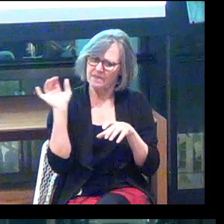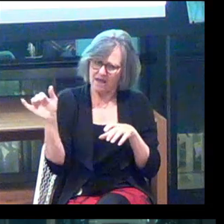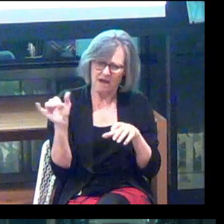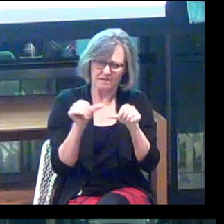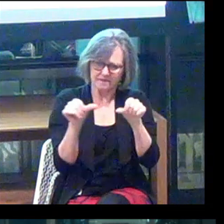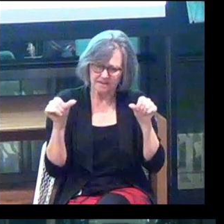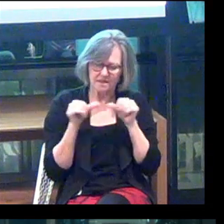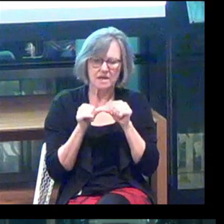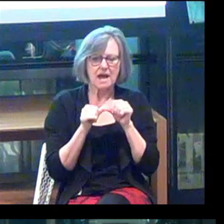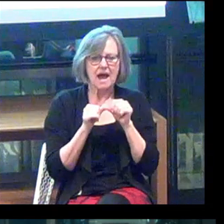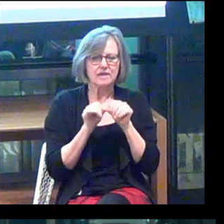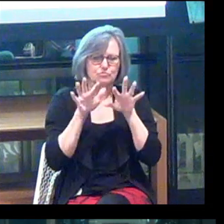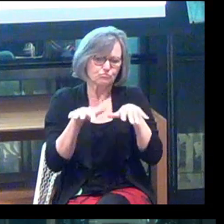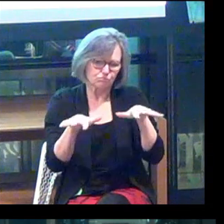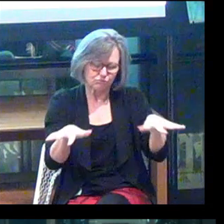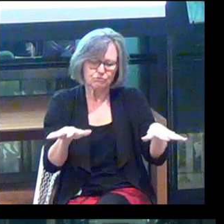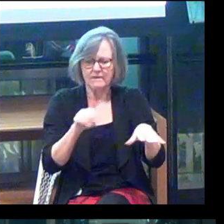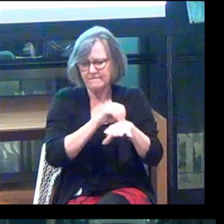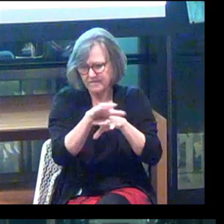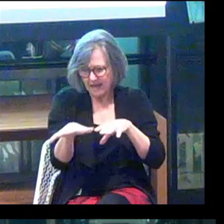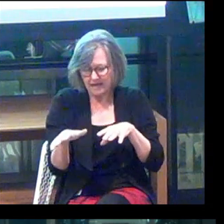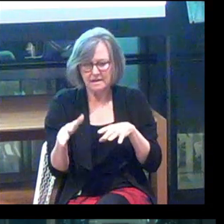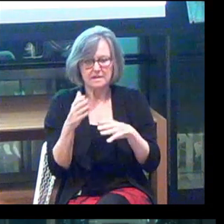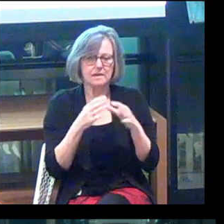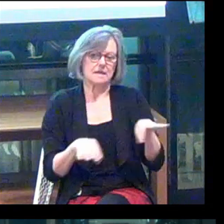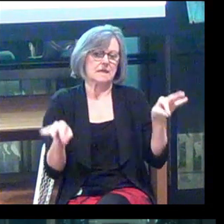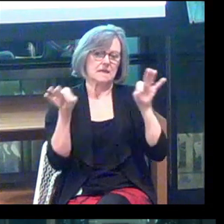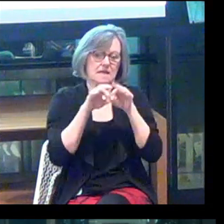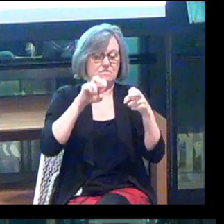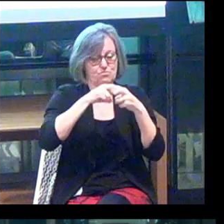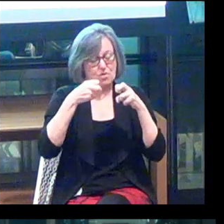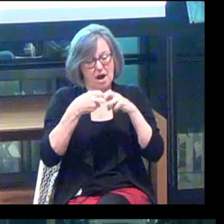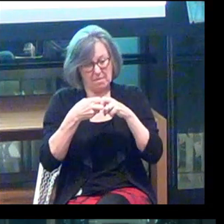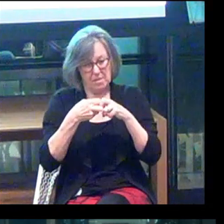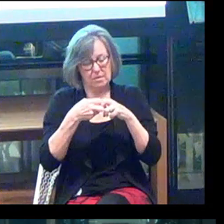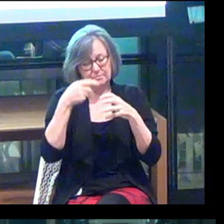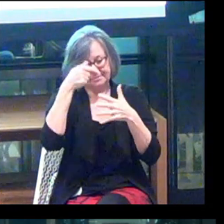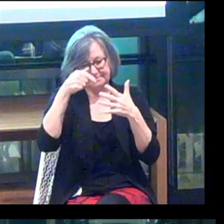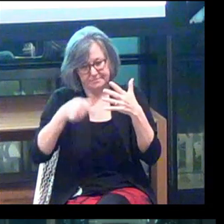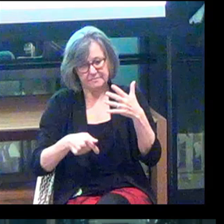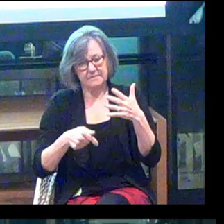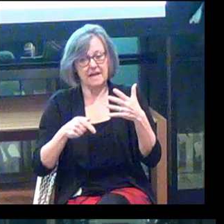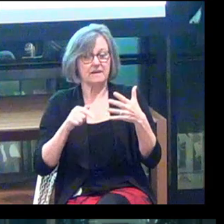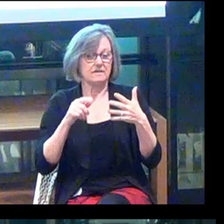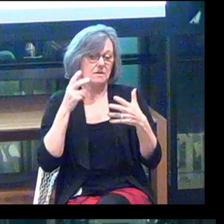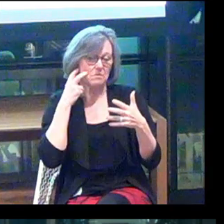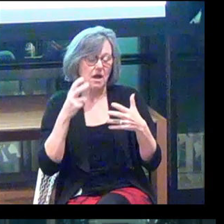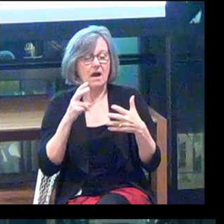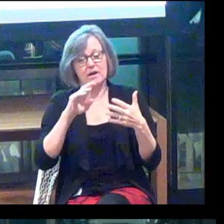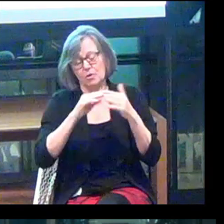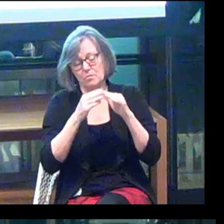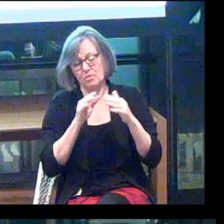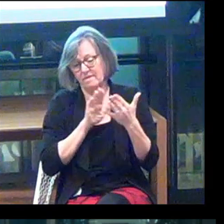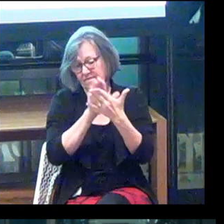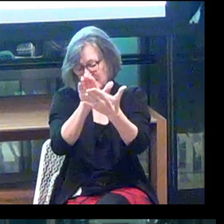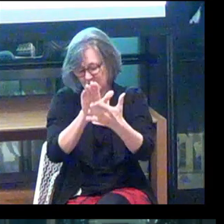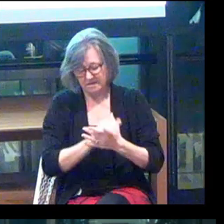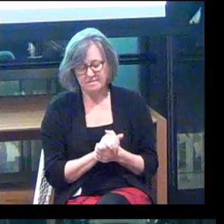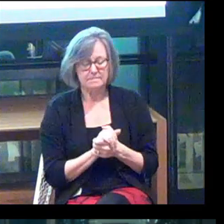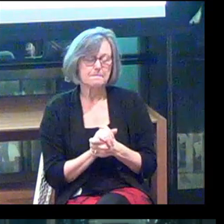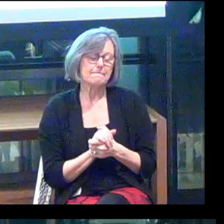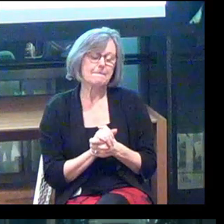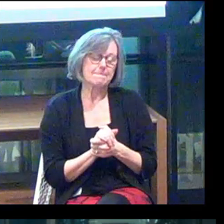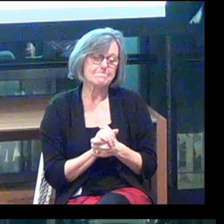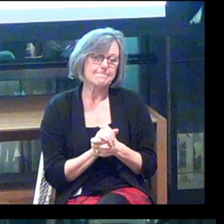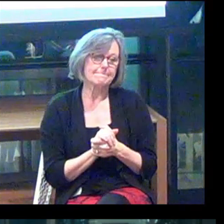Because it has ripple effects in some of the key problem areas that our community faces.